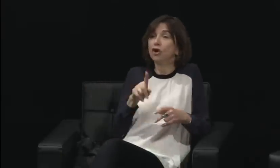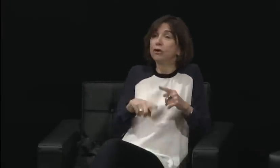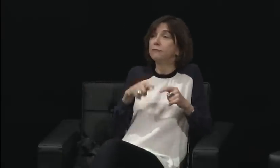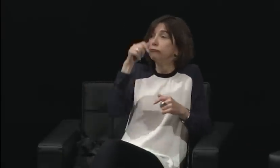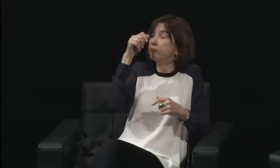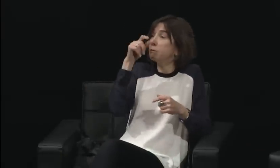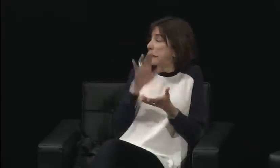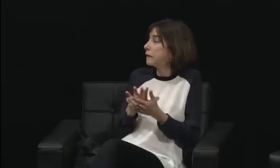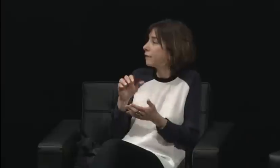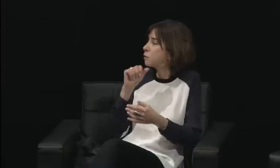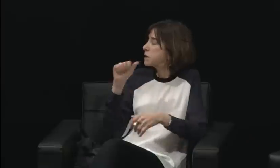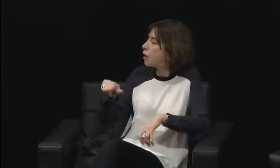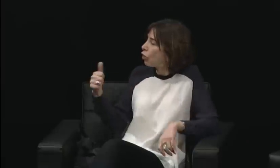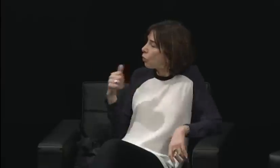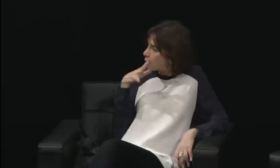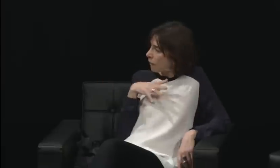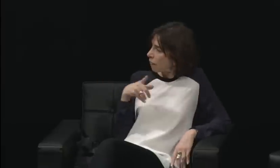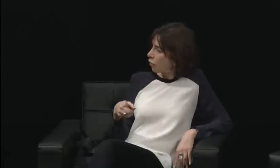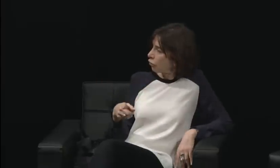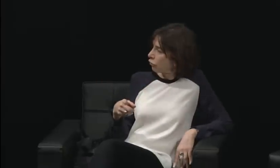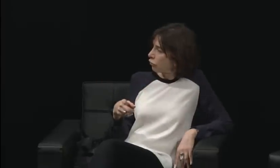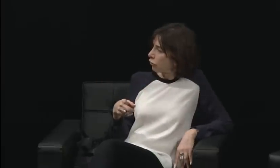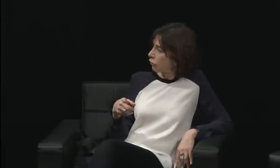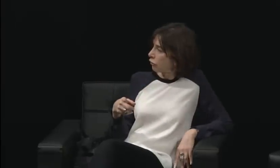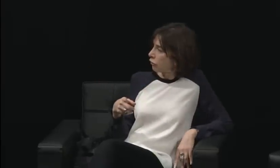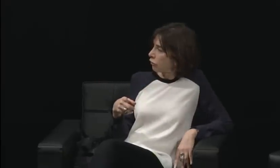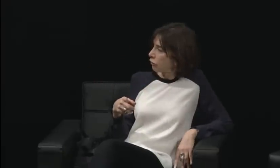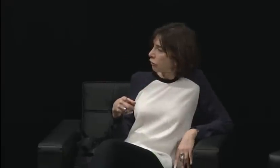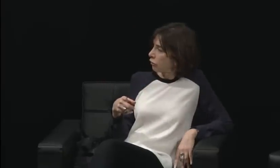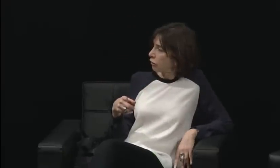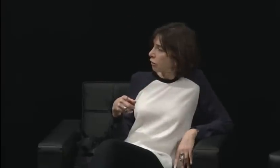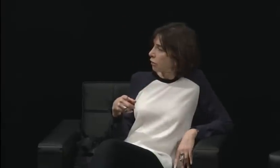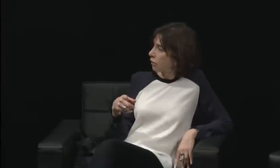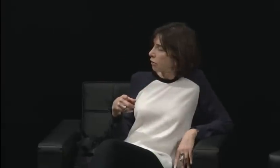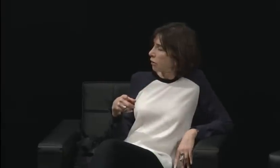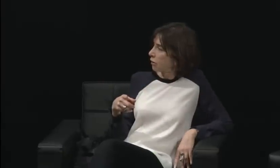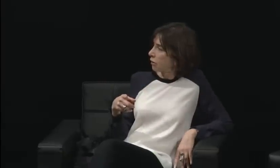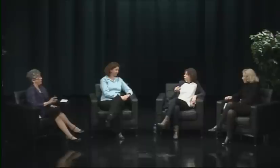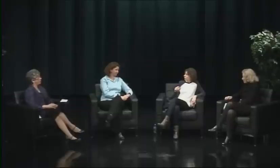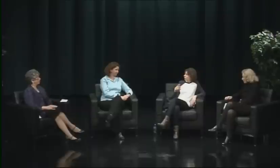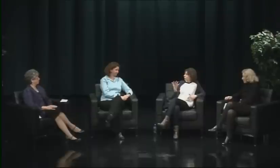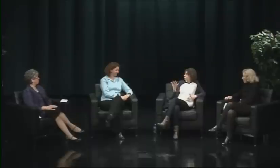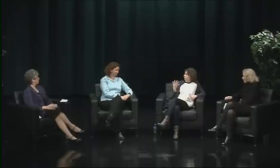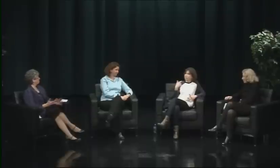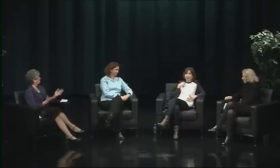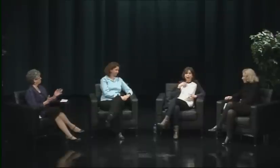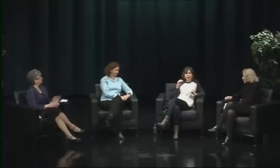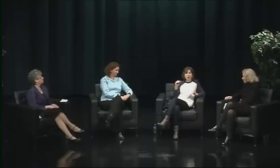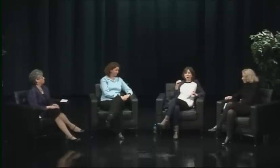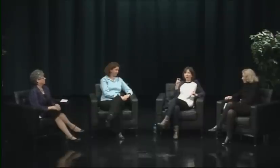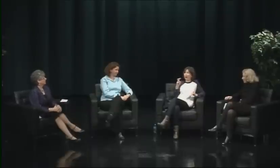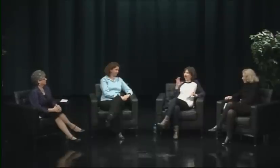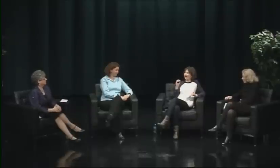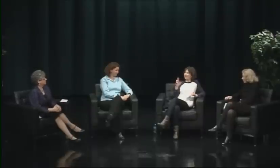and most of the council hadn't gone to the hotel, so I remember Phil Bravin came up